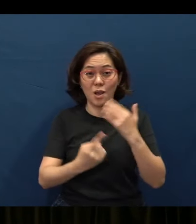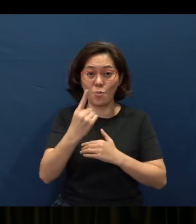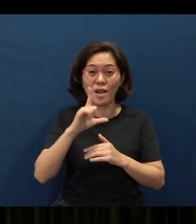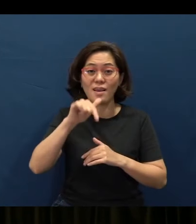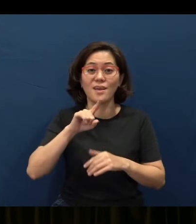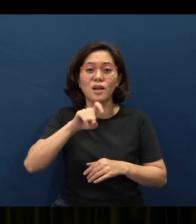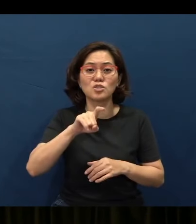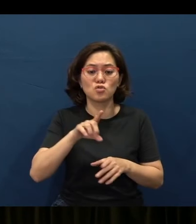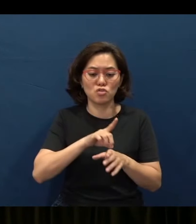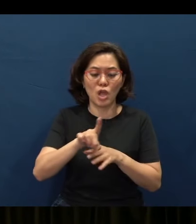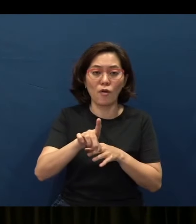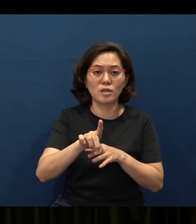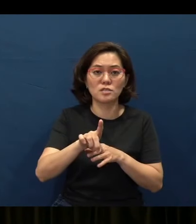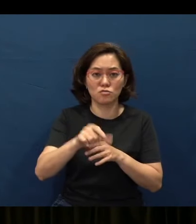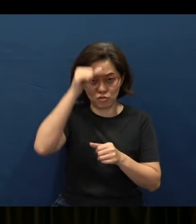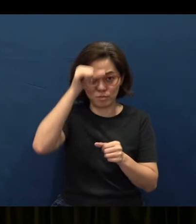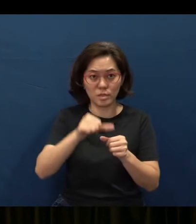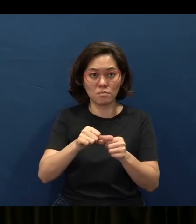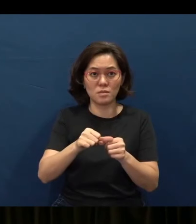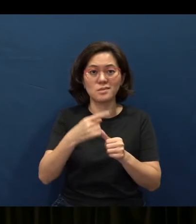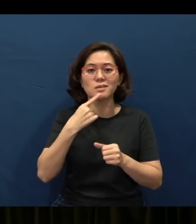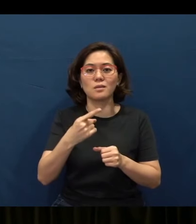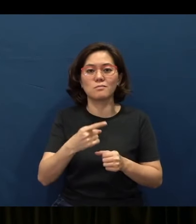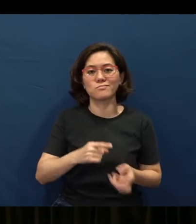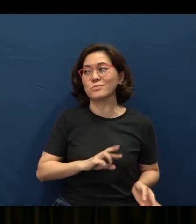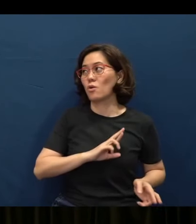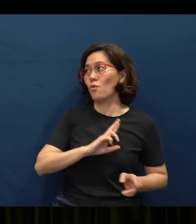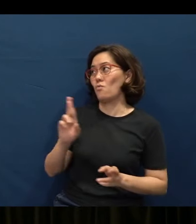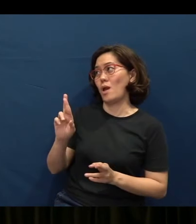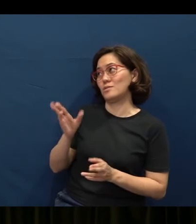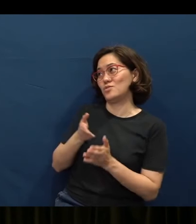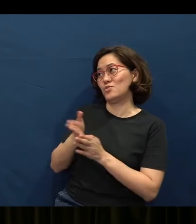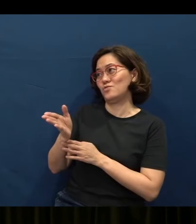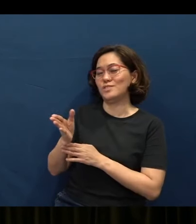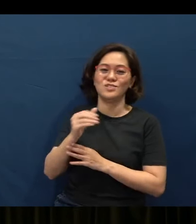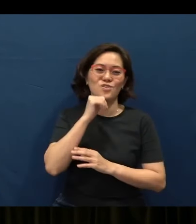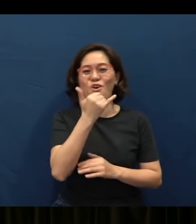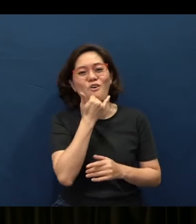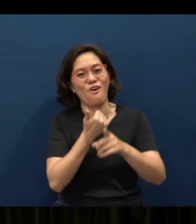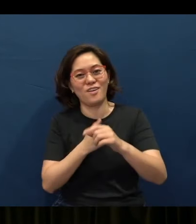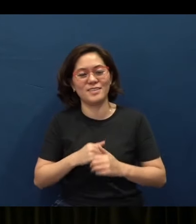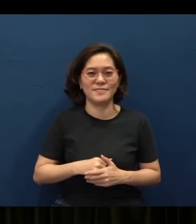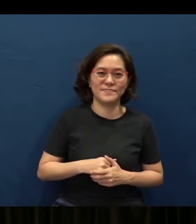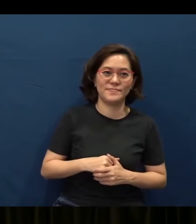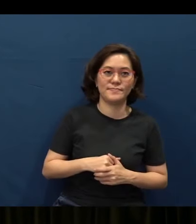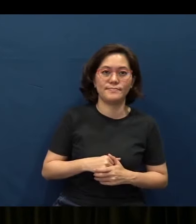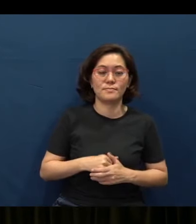and asks you for directions, remember - just tell them to turn right and go straight, and it will not be wrong.